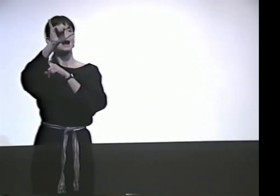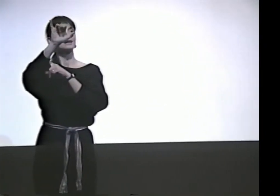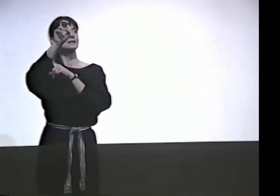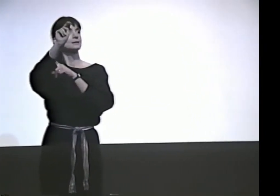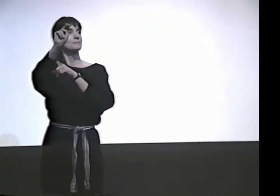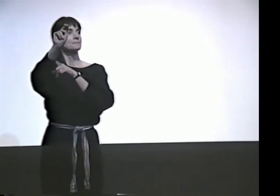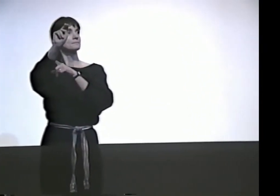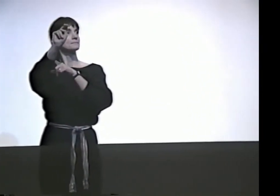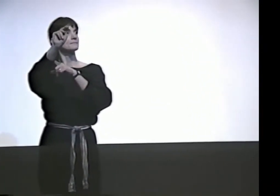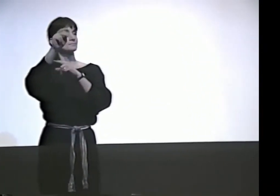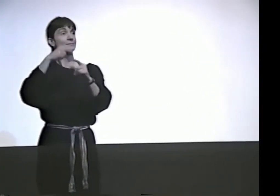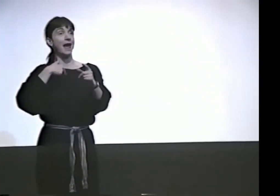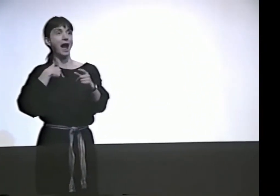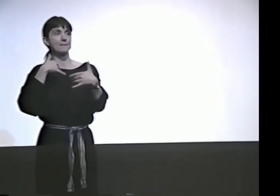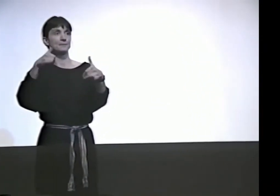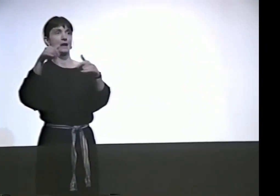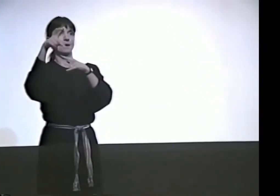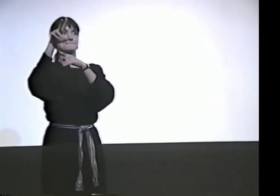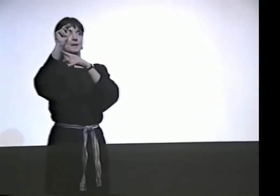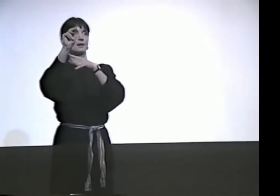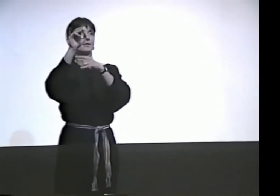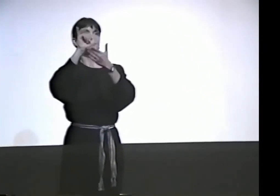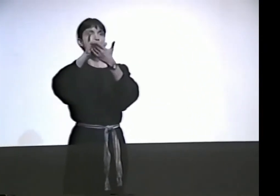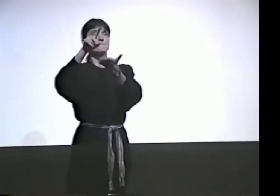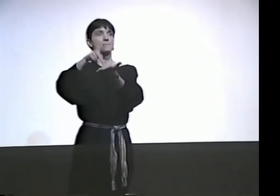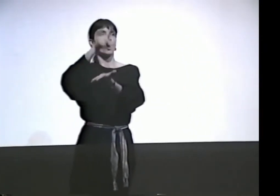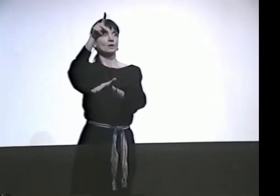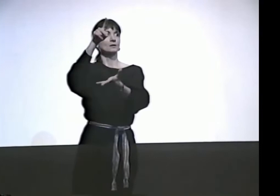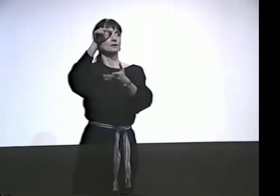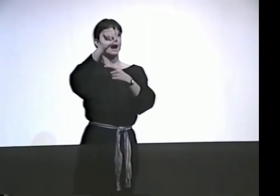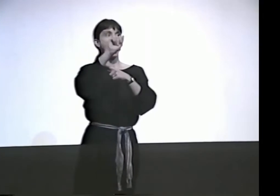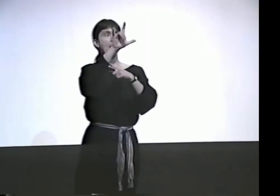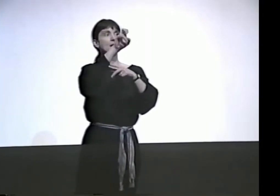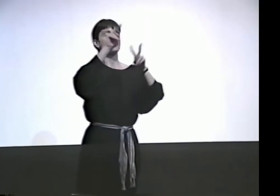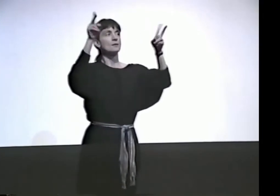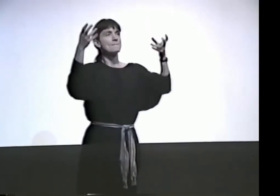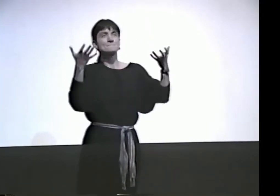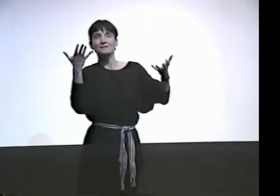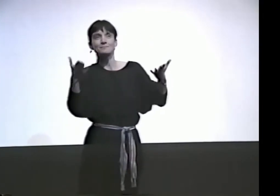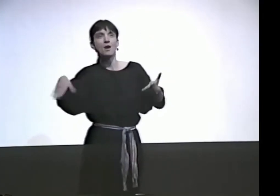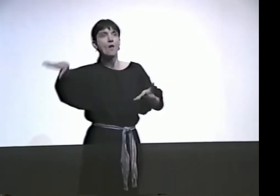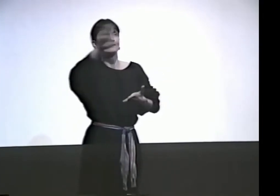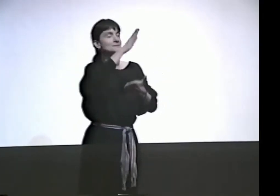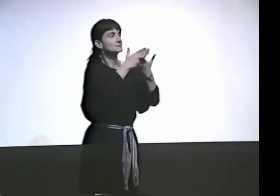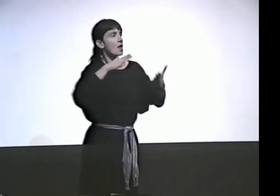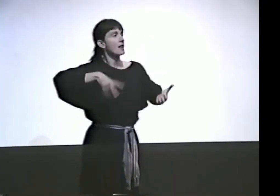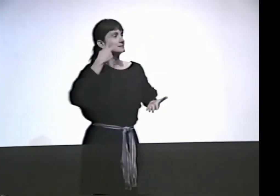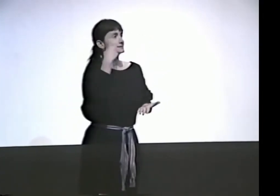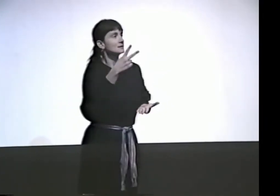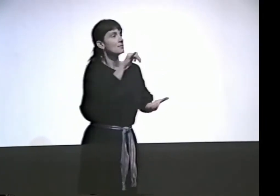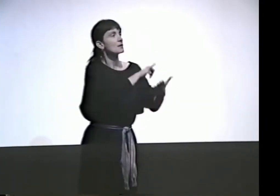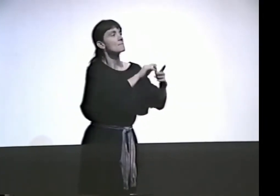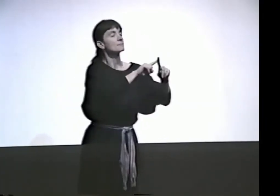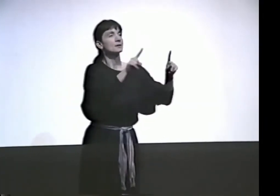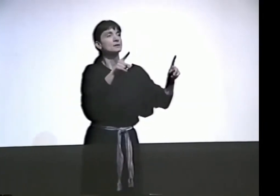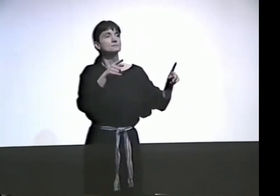OK. I'D LIKE TO APPLY TO ONE OF MY POEMS FROM LAST NIGHT-- "ALIEN." I DID HAVE A PUN IN THAT. I DON'T KNOW HOW MANY OF YOU HAVE SEEN IT,